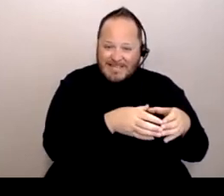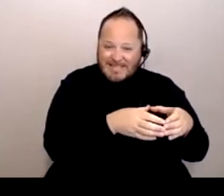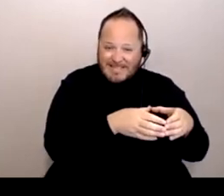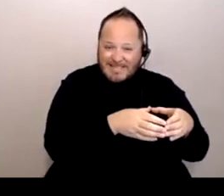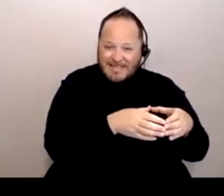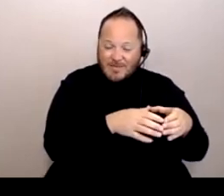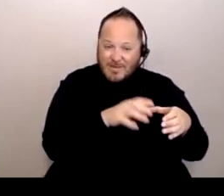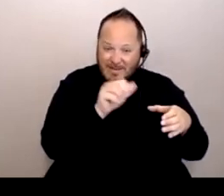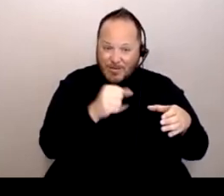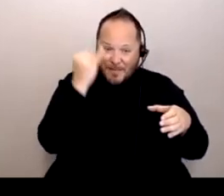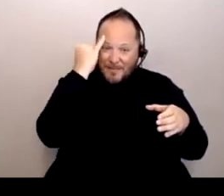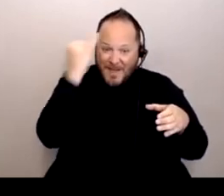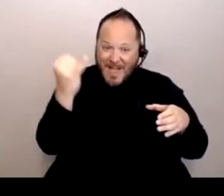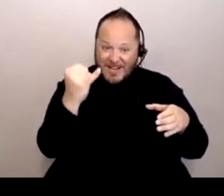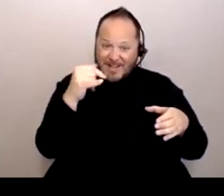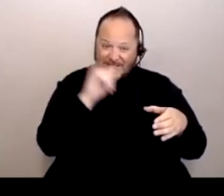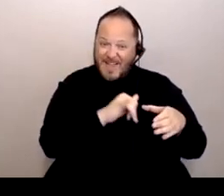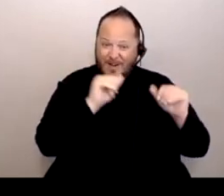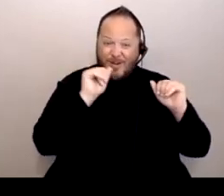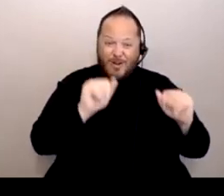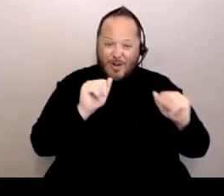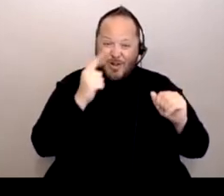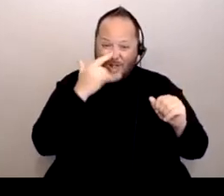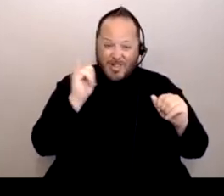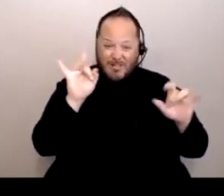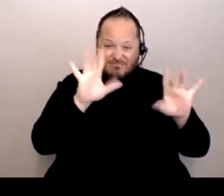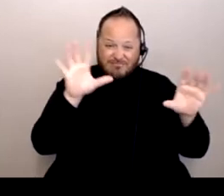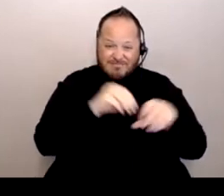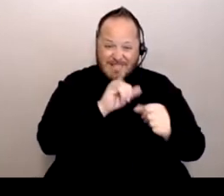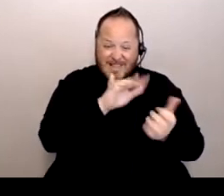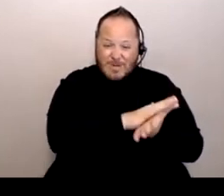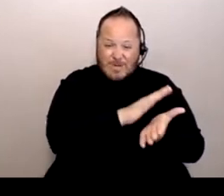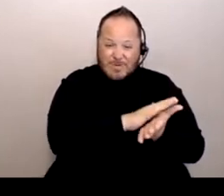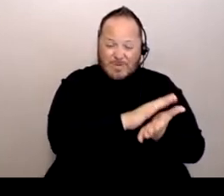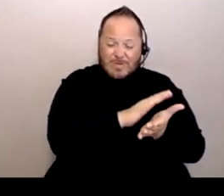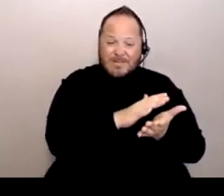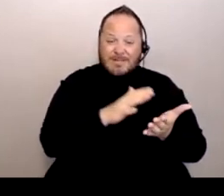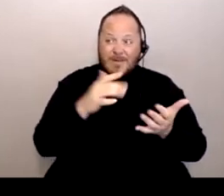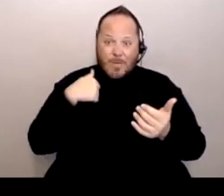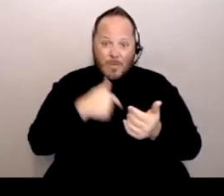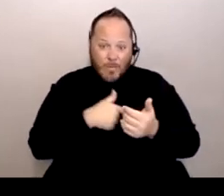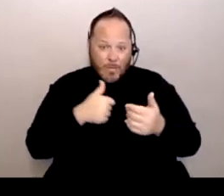to that school that we played against? What, like a lot of the people that are in that community